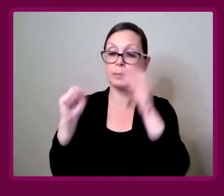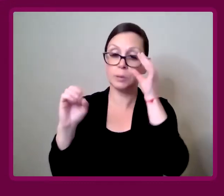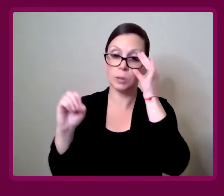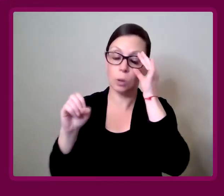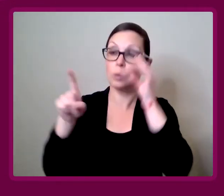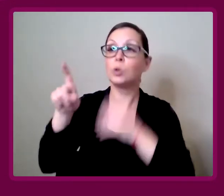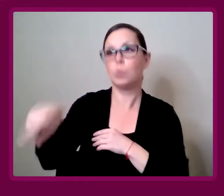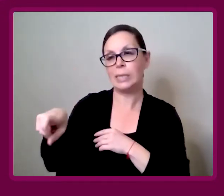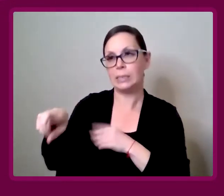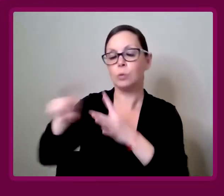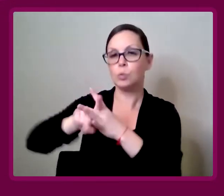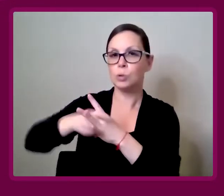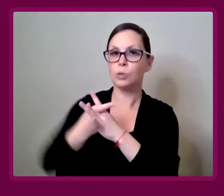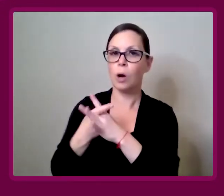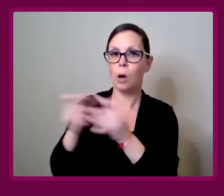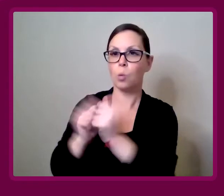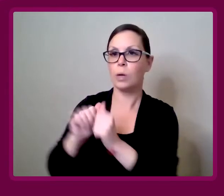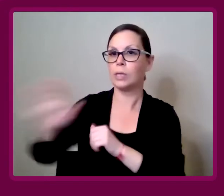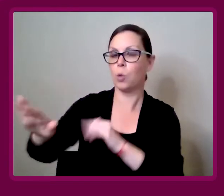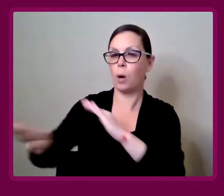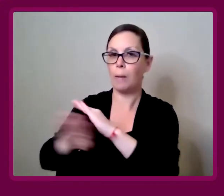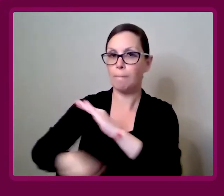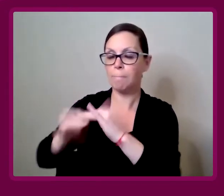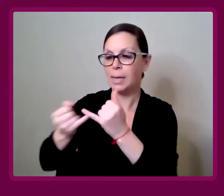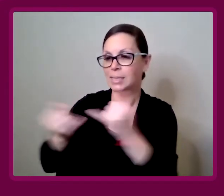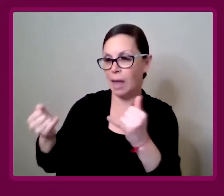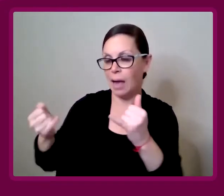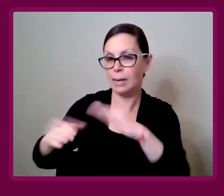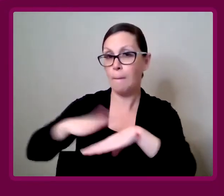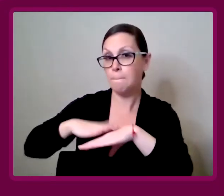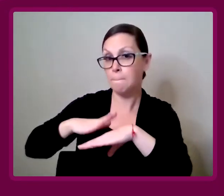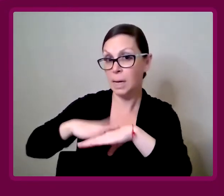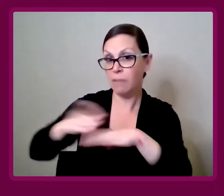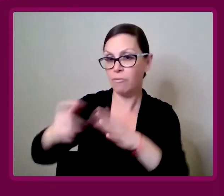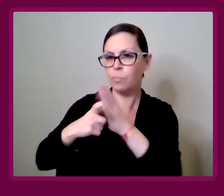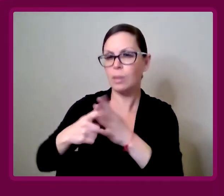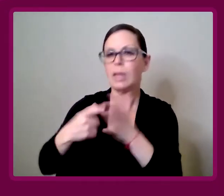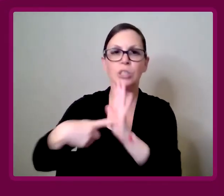You've got to start with your baseline minimum.